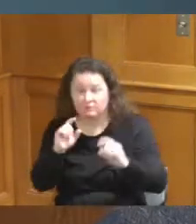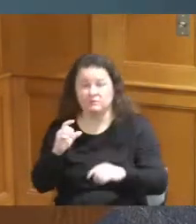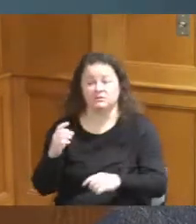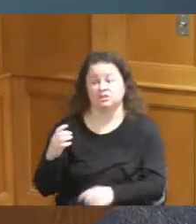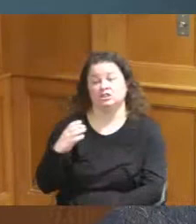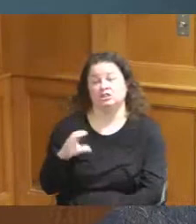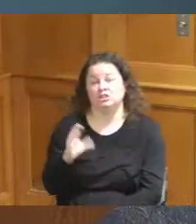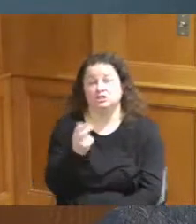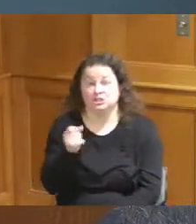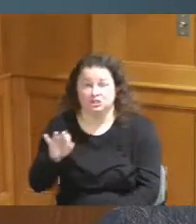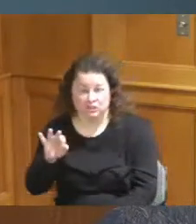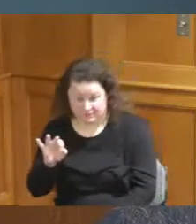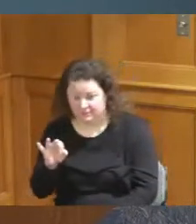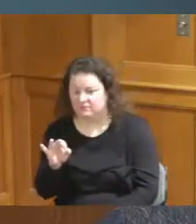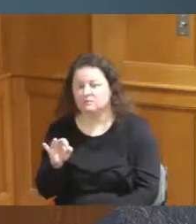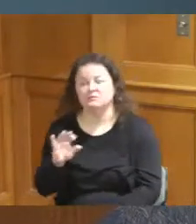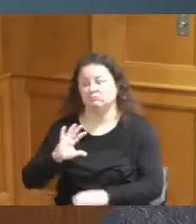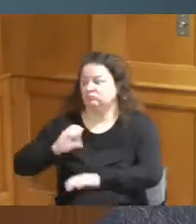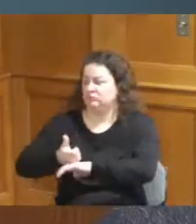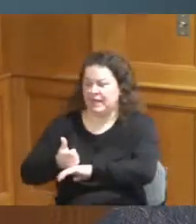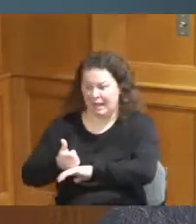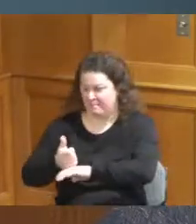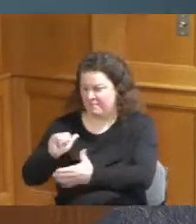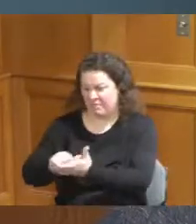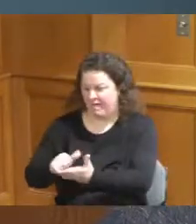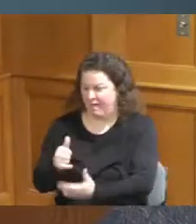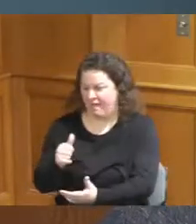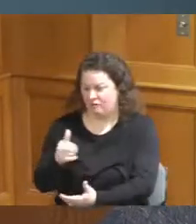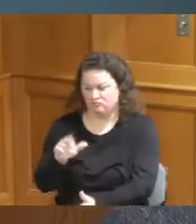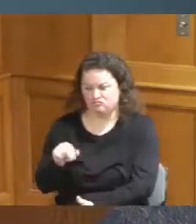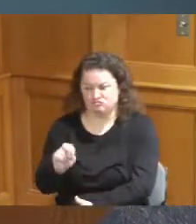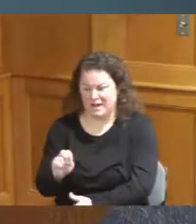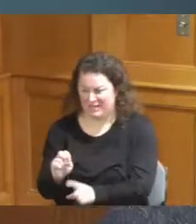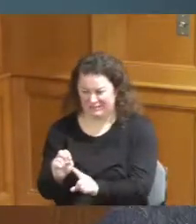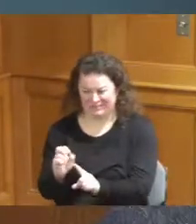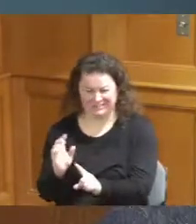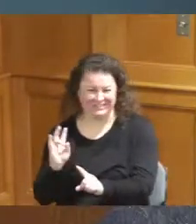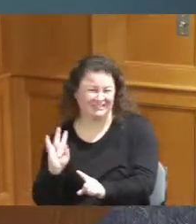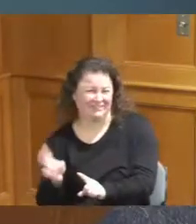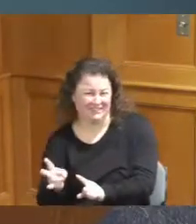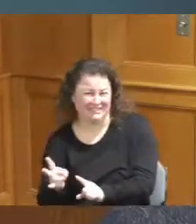range there was done I don't know 70 years ago I think Commissioner Dumas on it and as you've